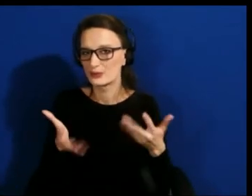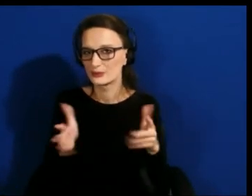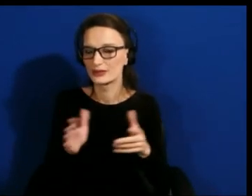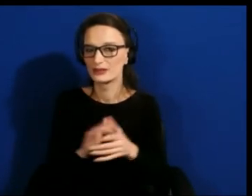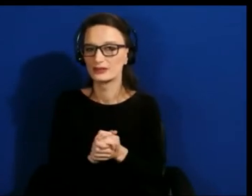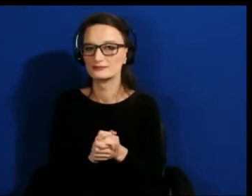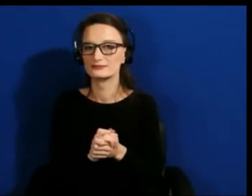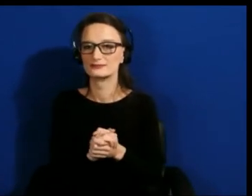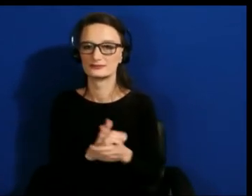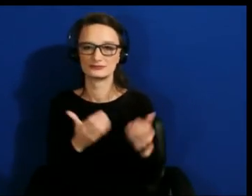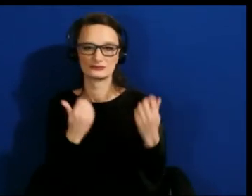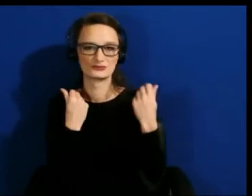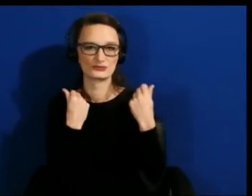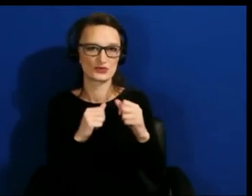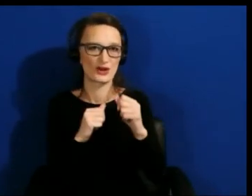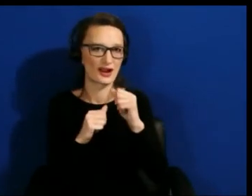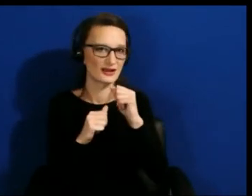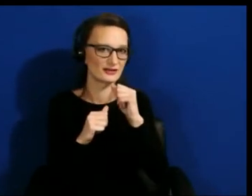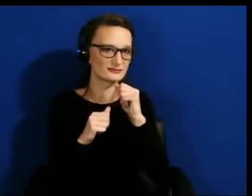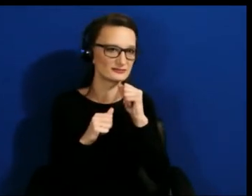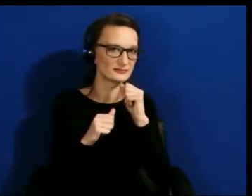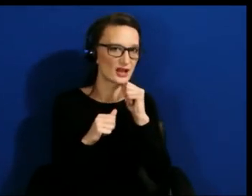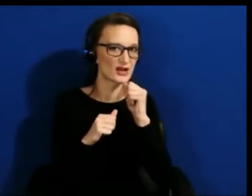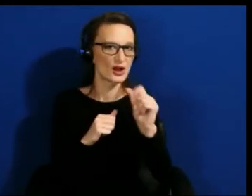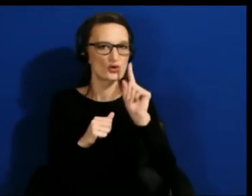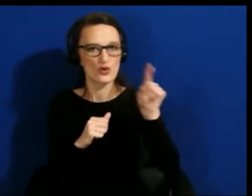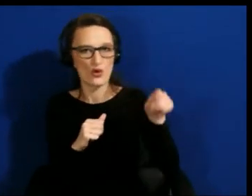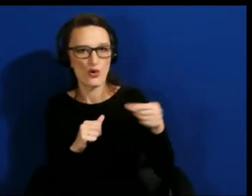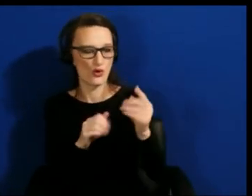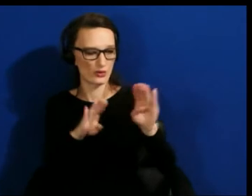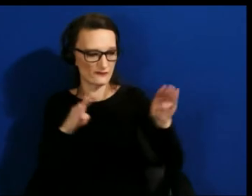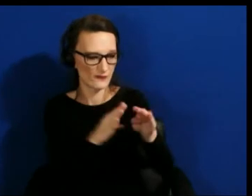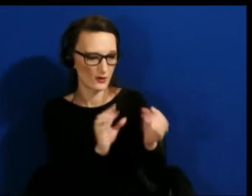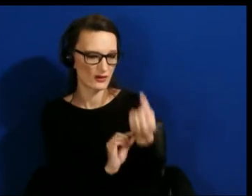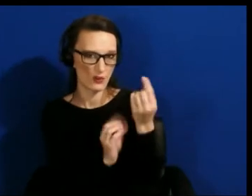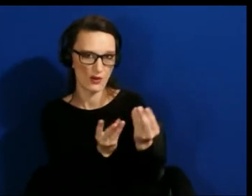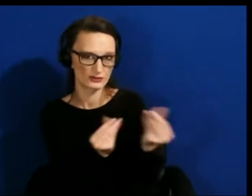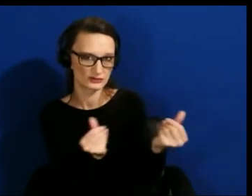down to just one solution and to hold off within the design process and really look